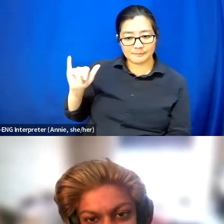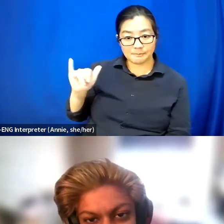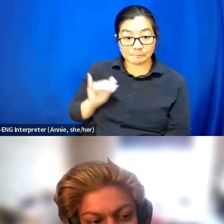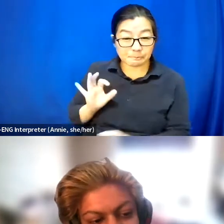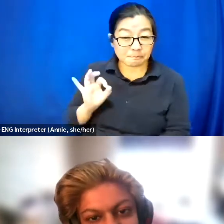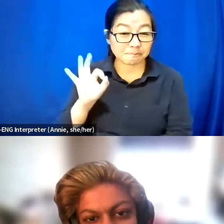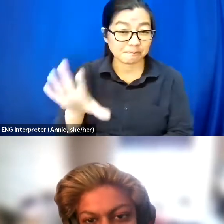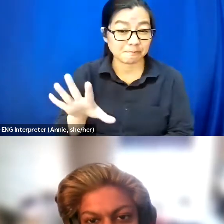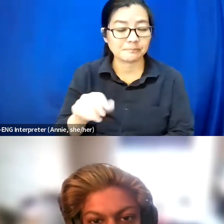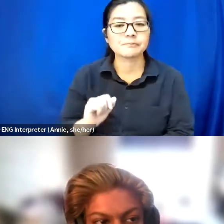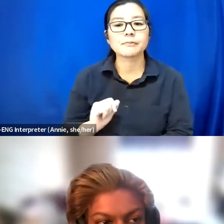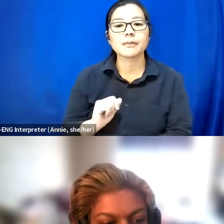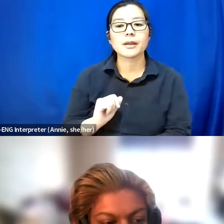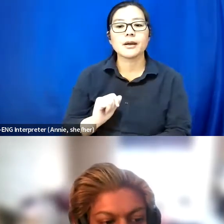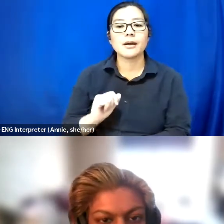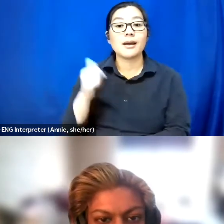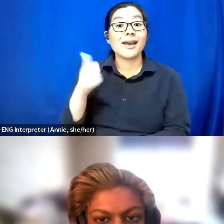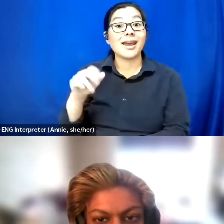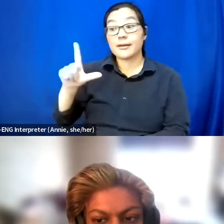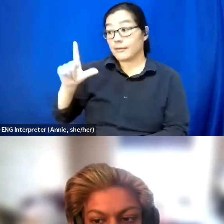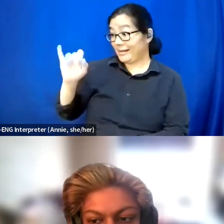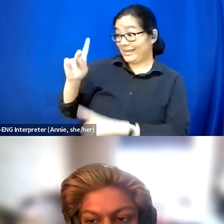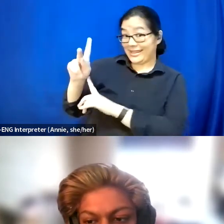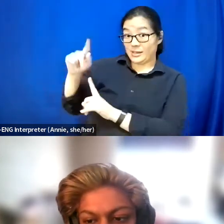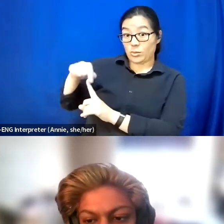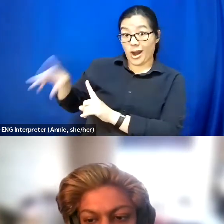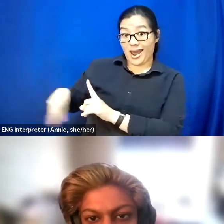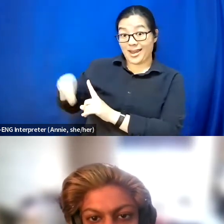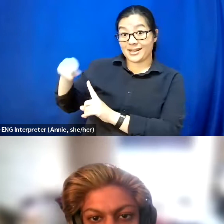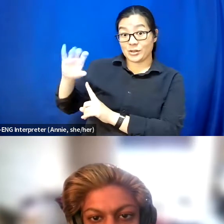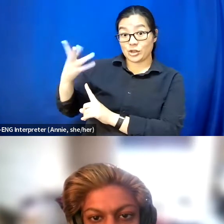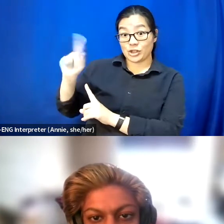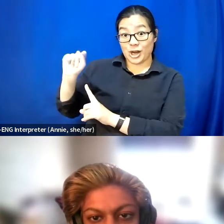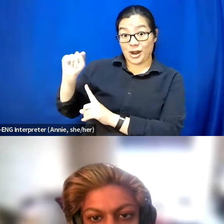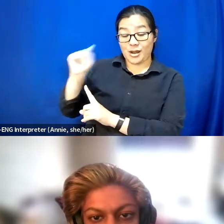Any of the links that we're putting in the chat, we will be sending the chat